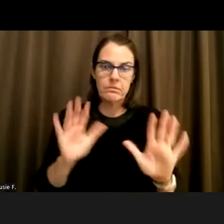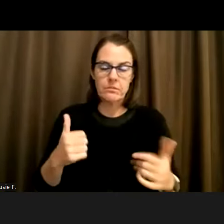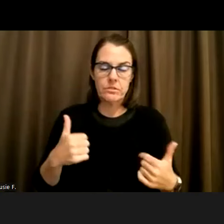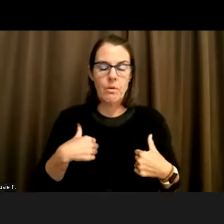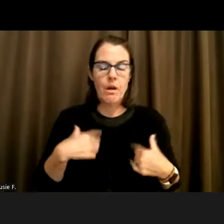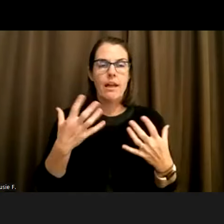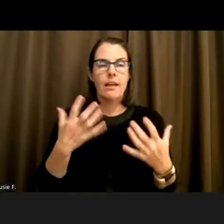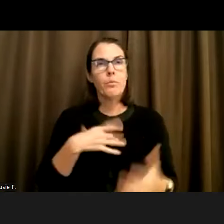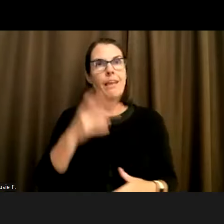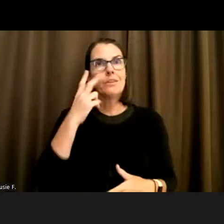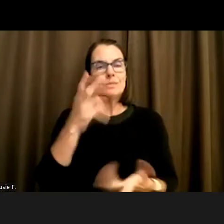work area and environment for sure.